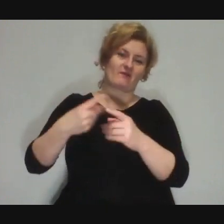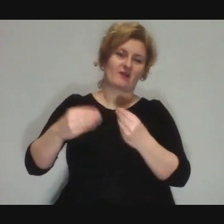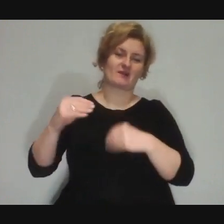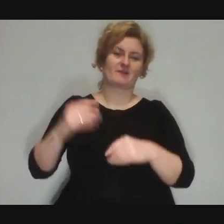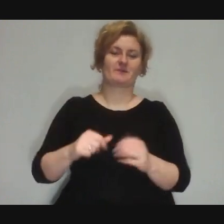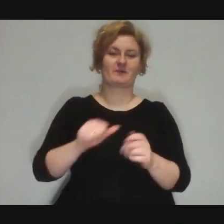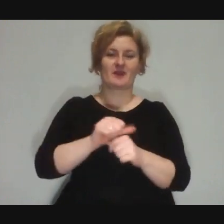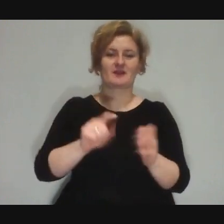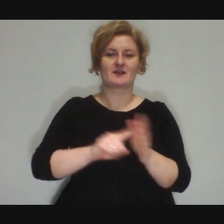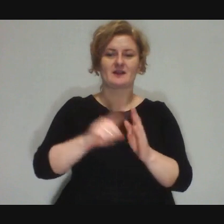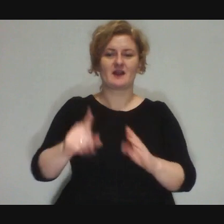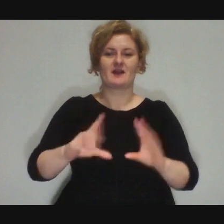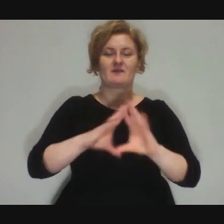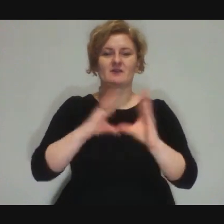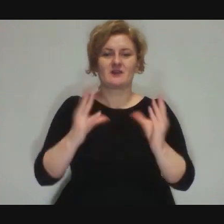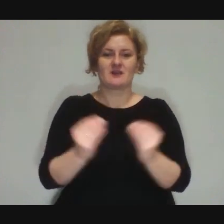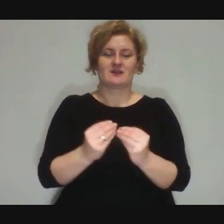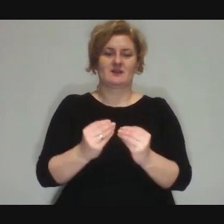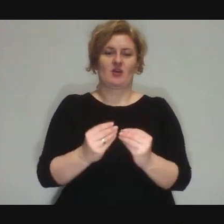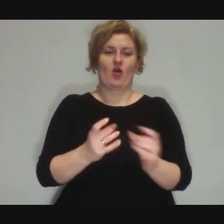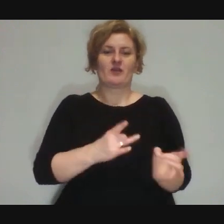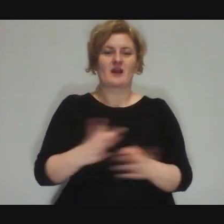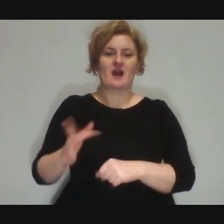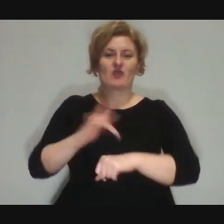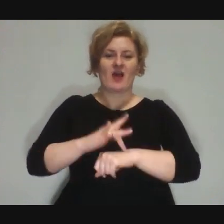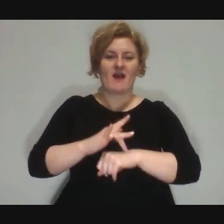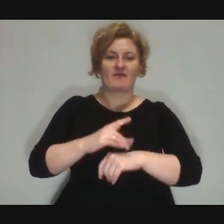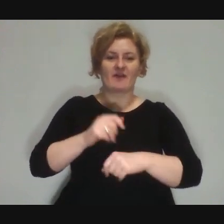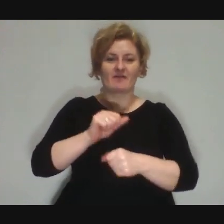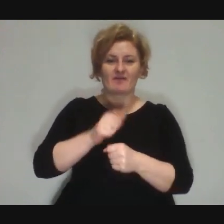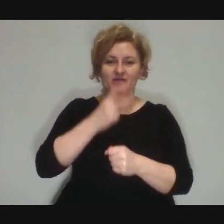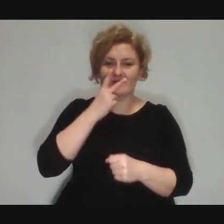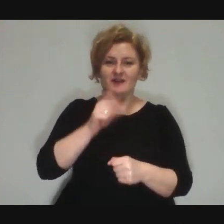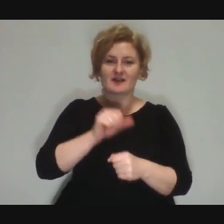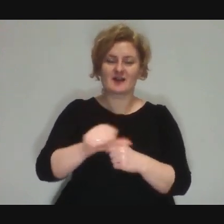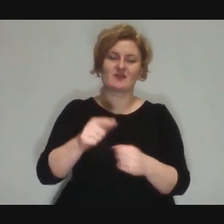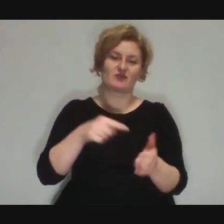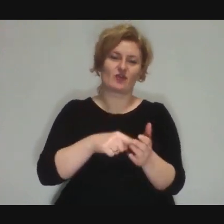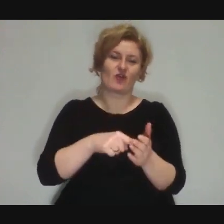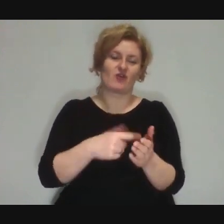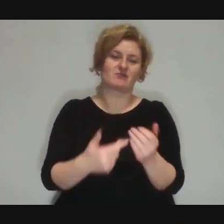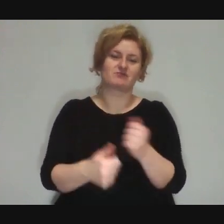The effect is immediately tangible and that's why it comes in so easily.